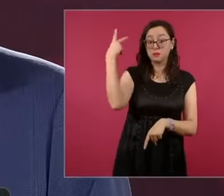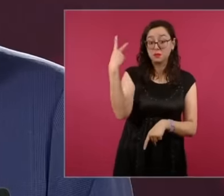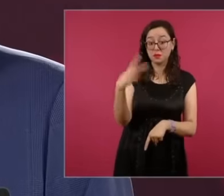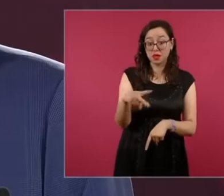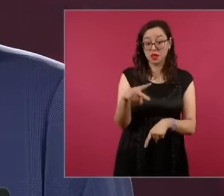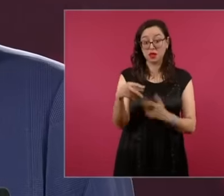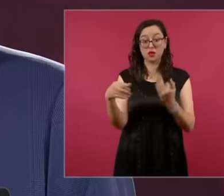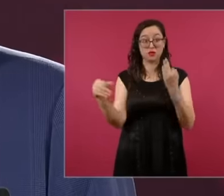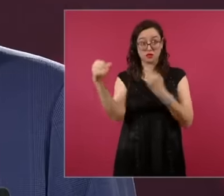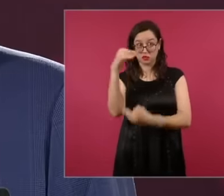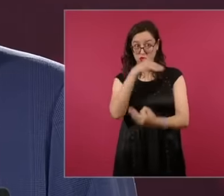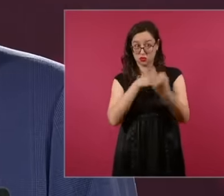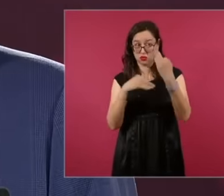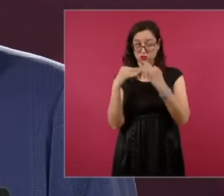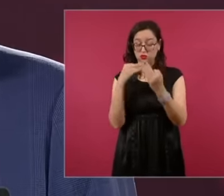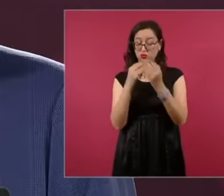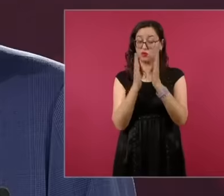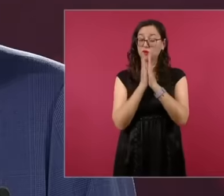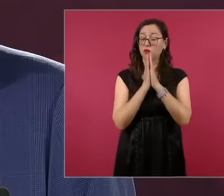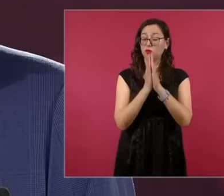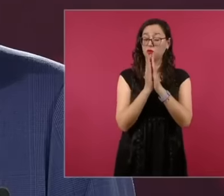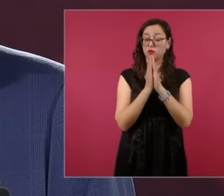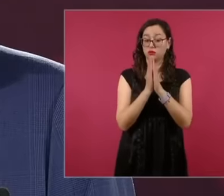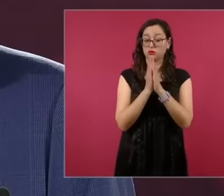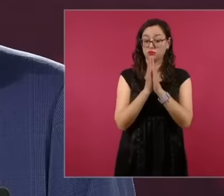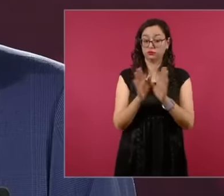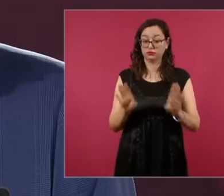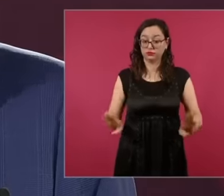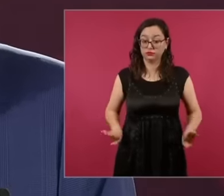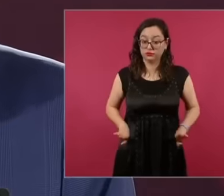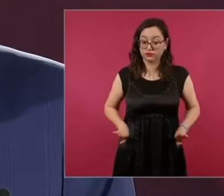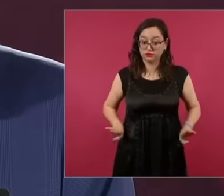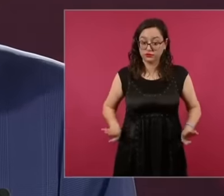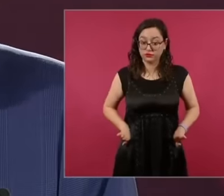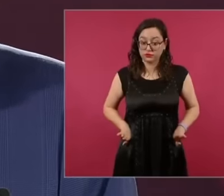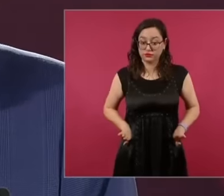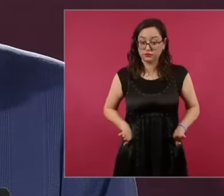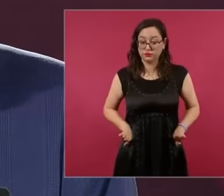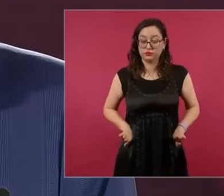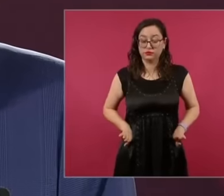behaving